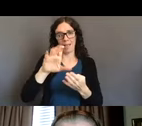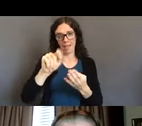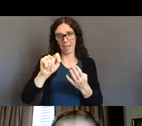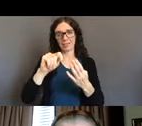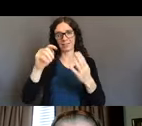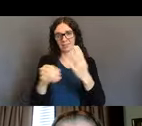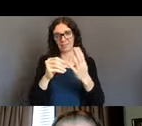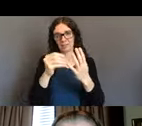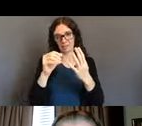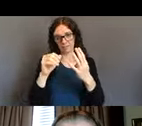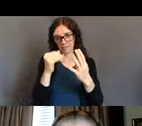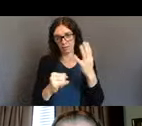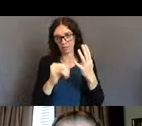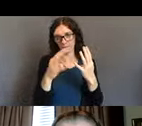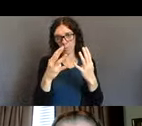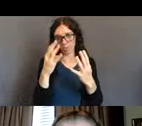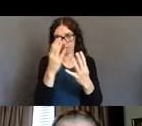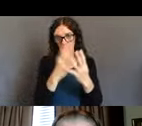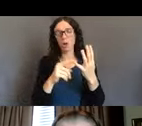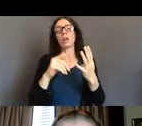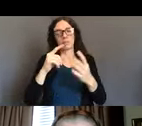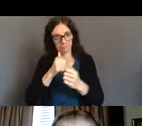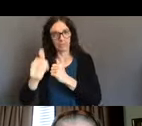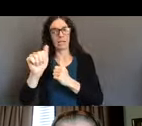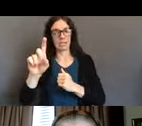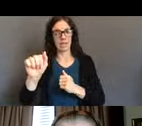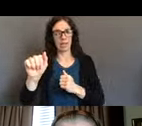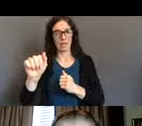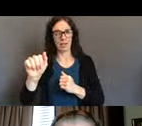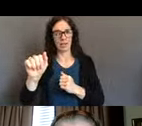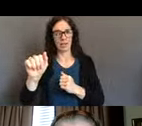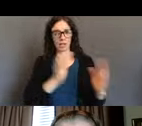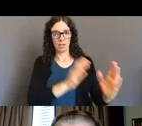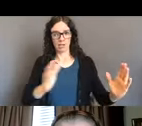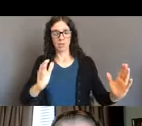for all of our advocacy for 30 years to come.